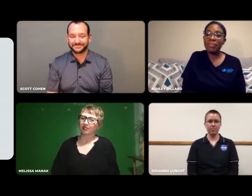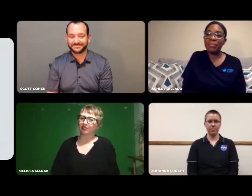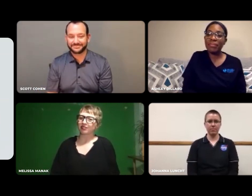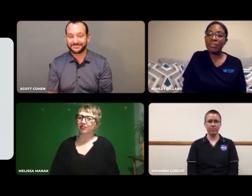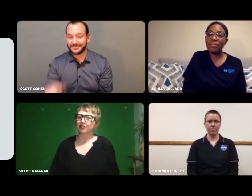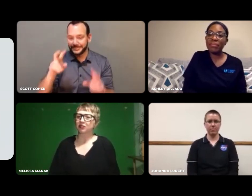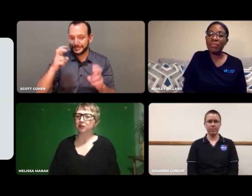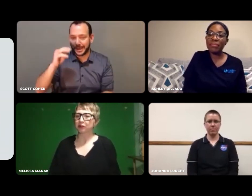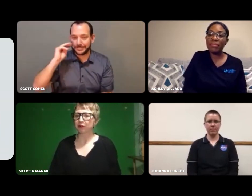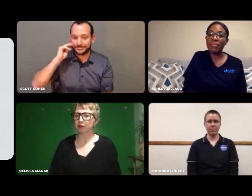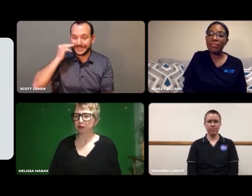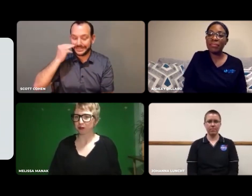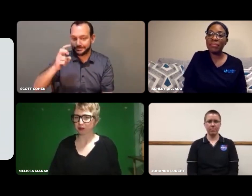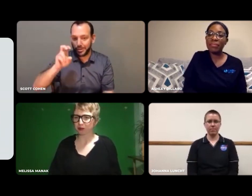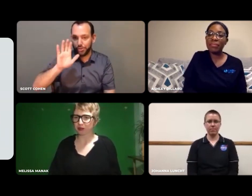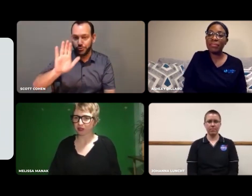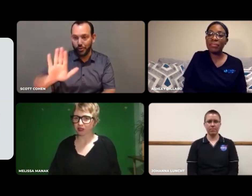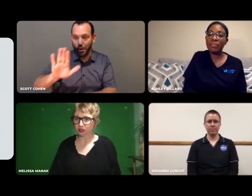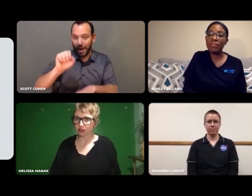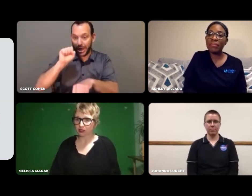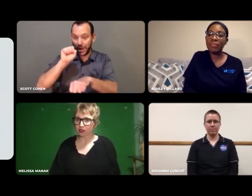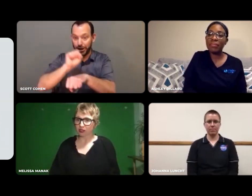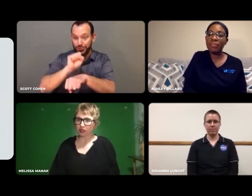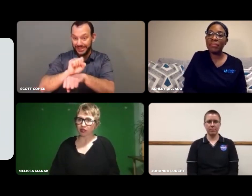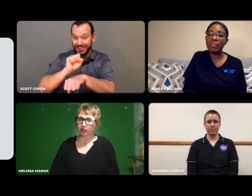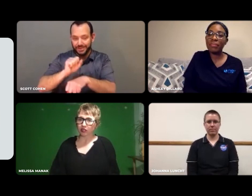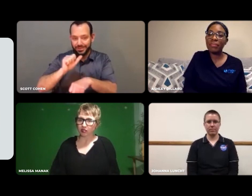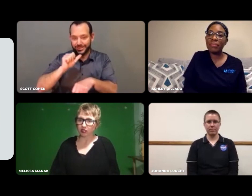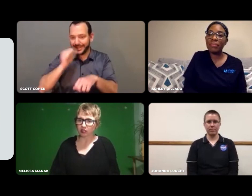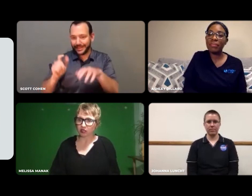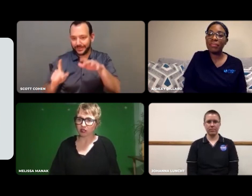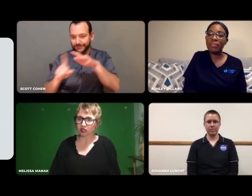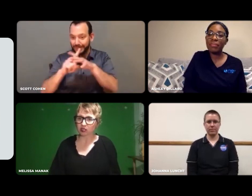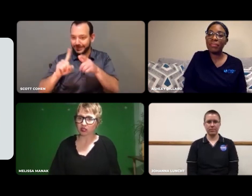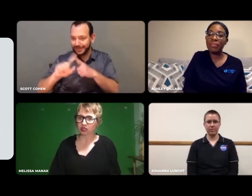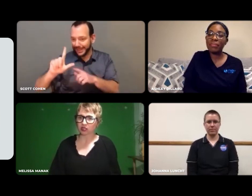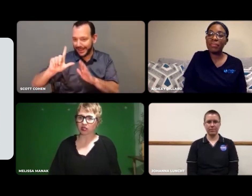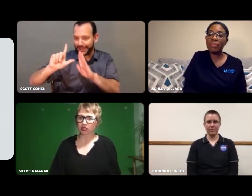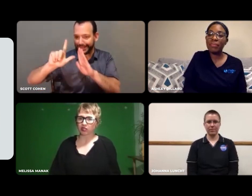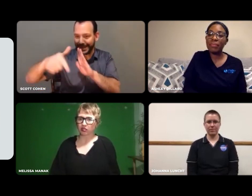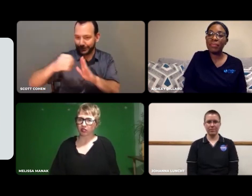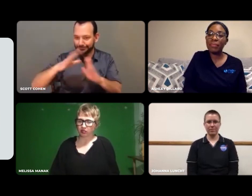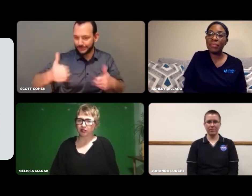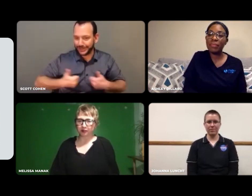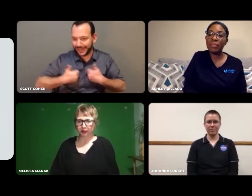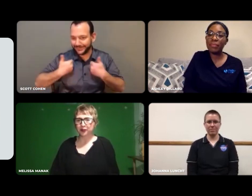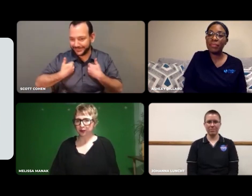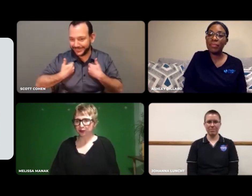So, Melissa, your employment didn't come until later in life you mean, right?